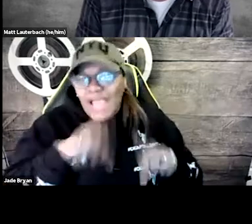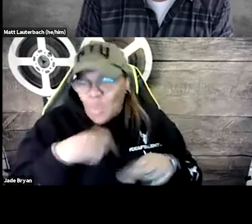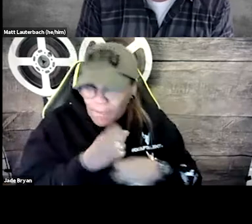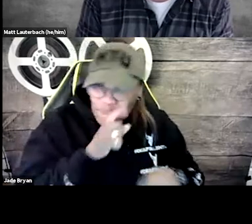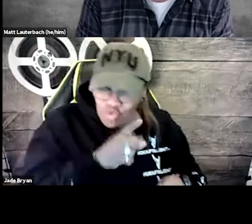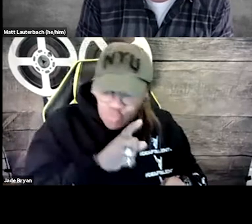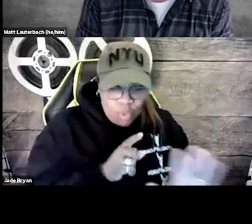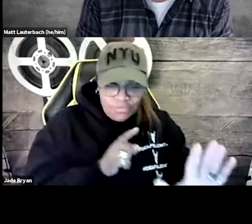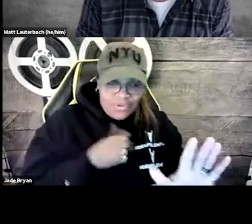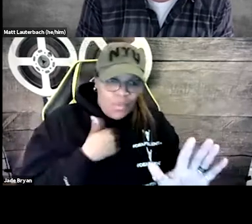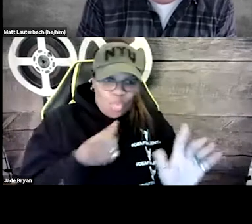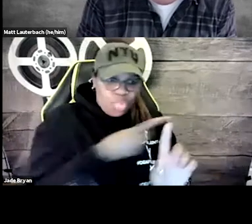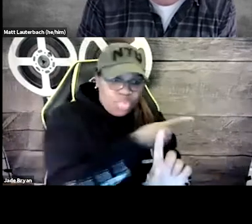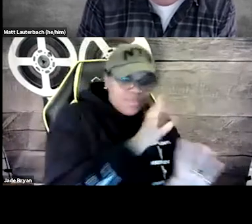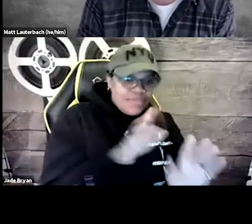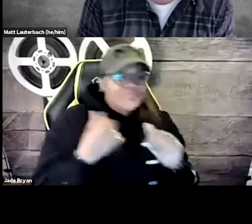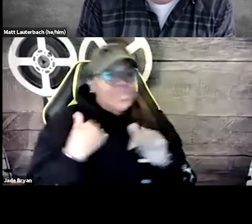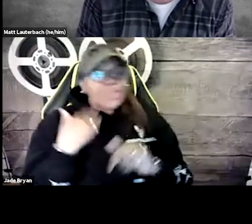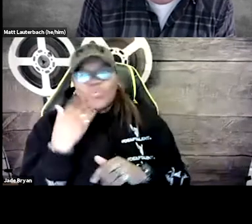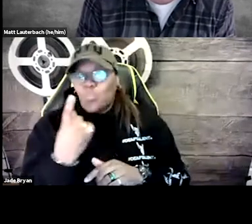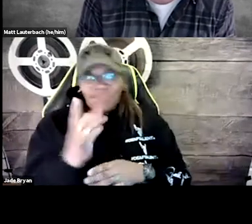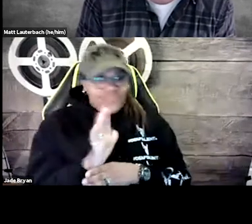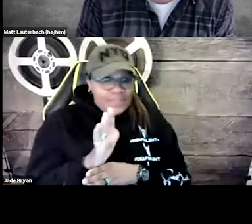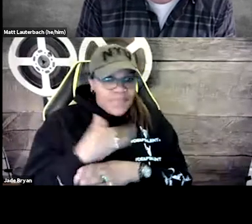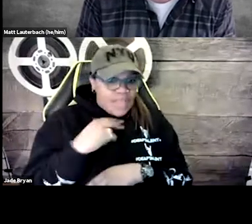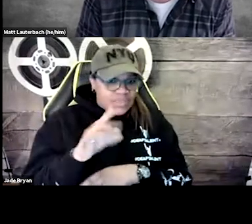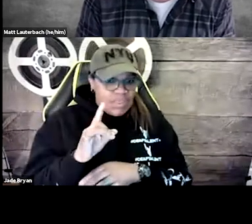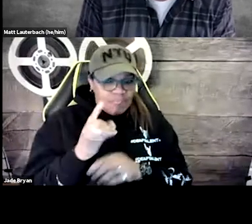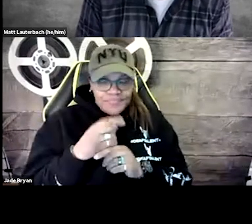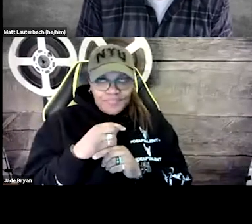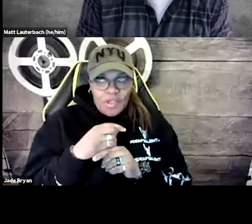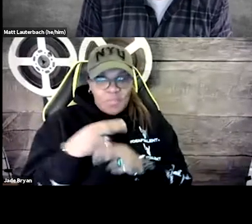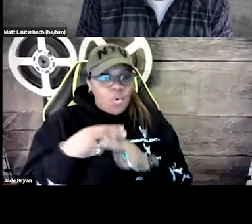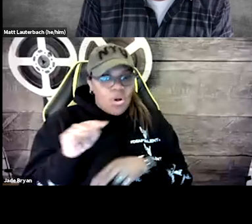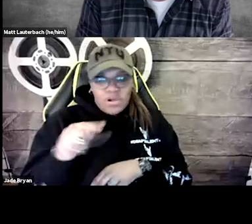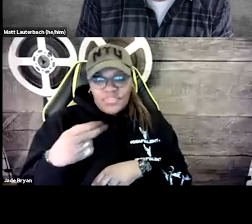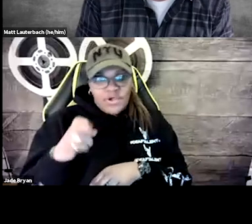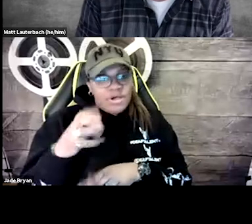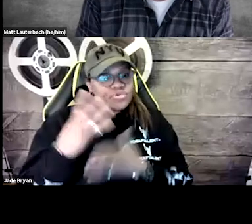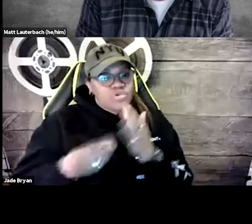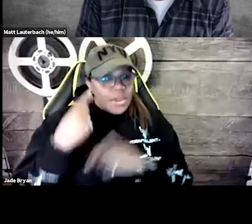So I just want to make sure before I veered off course that I knew the question.